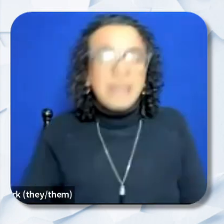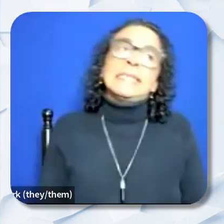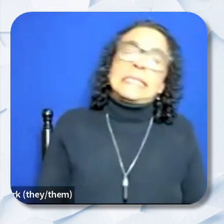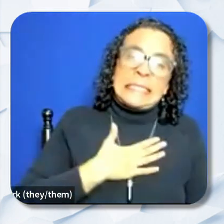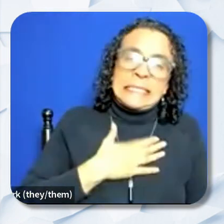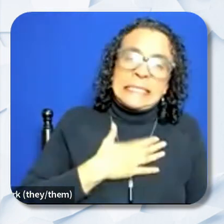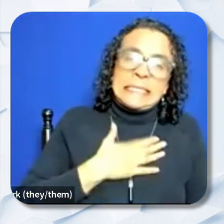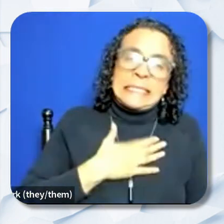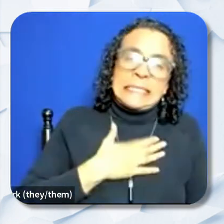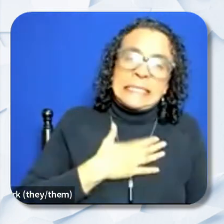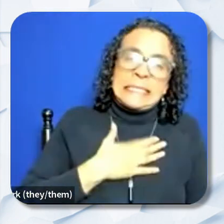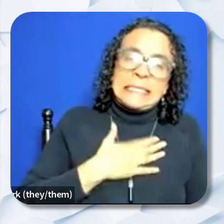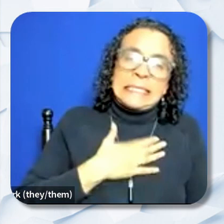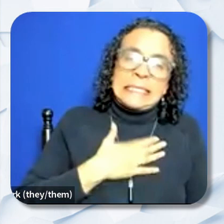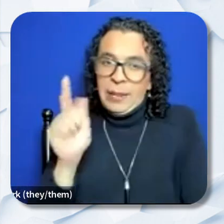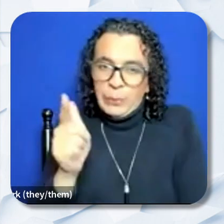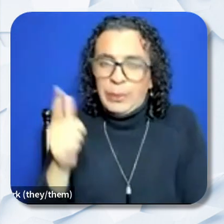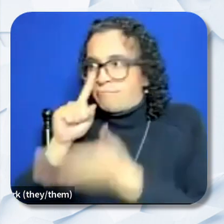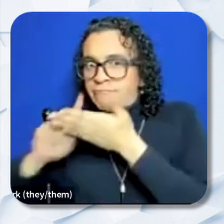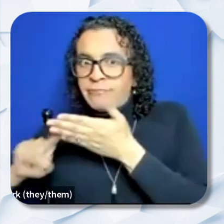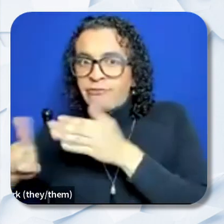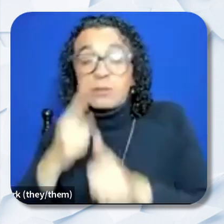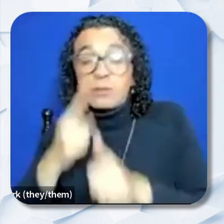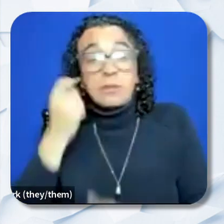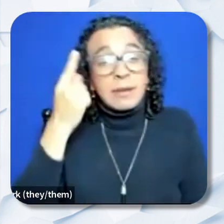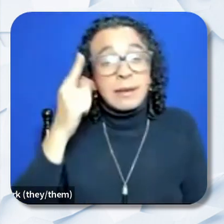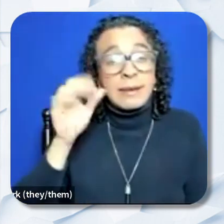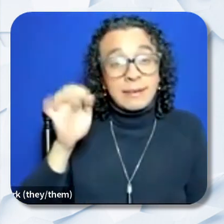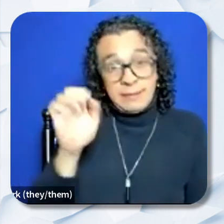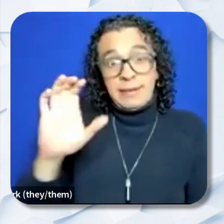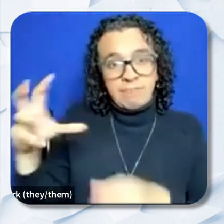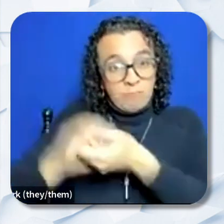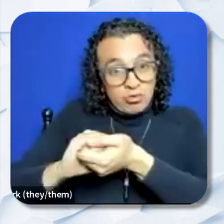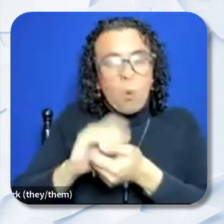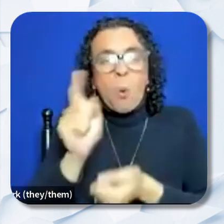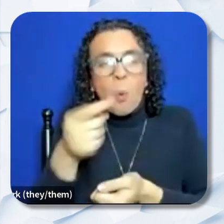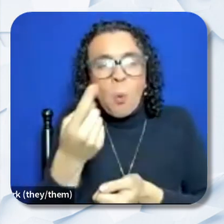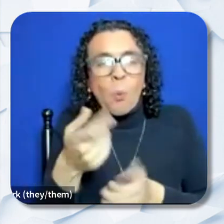The FEC partnership is only required if you are trying to submit for the